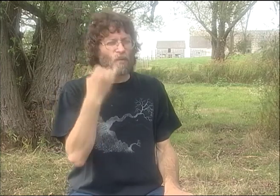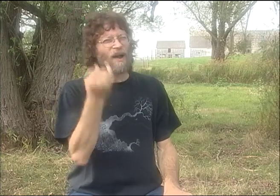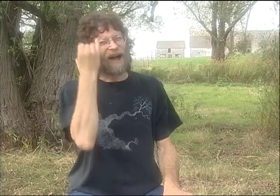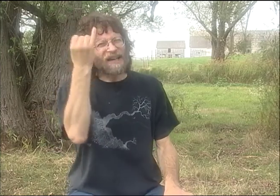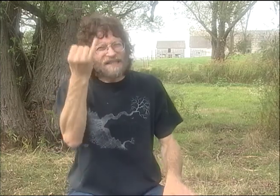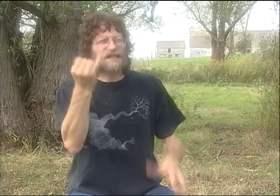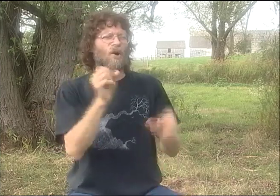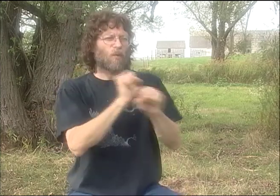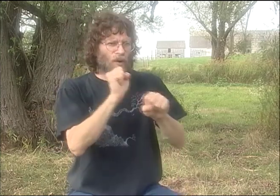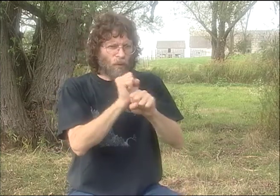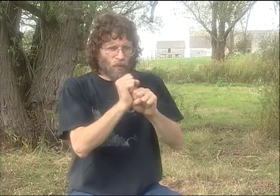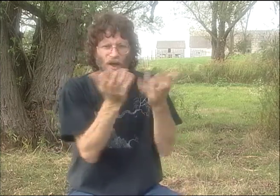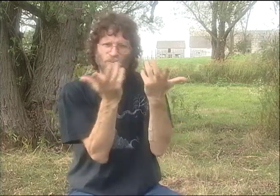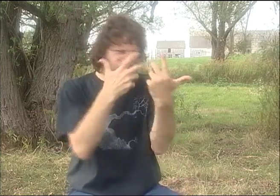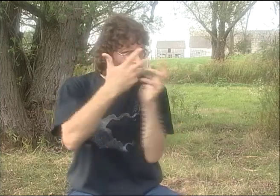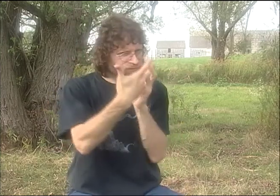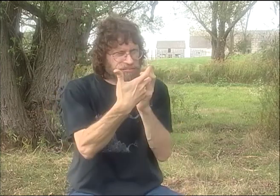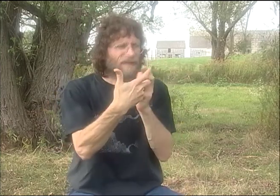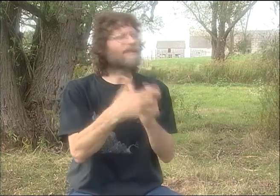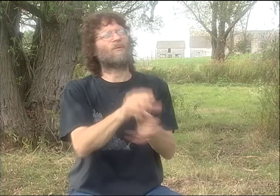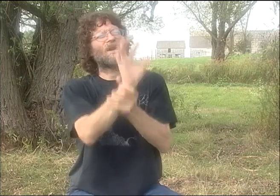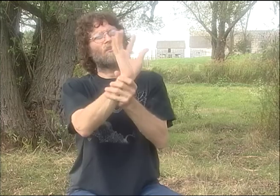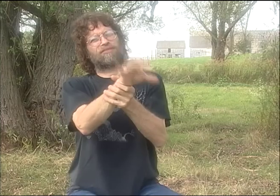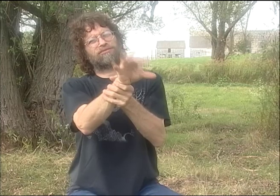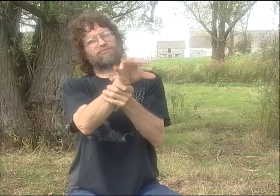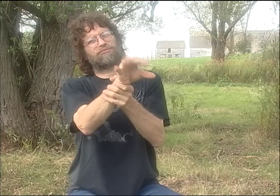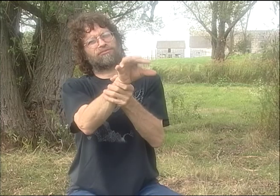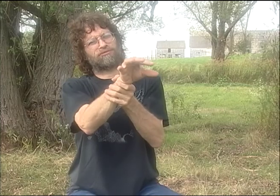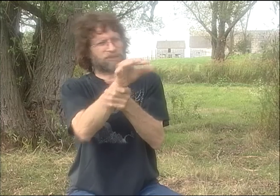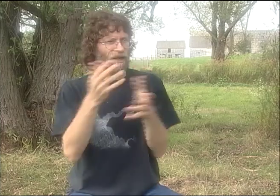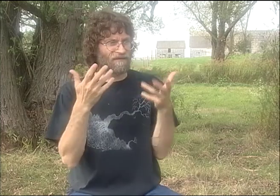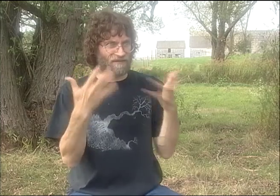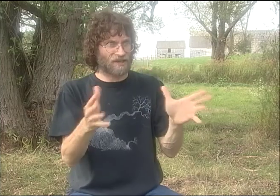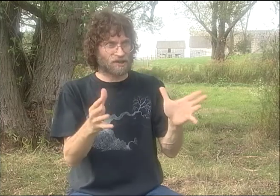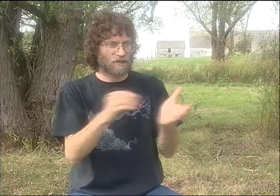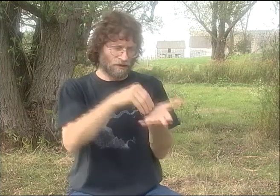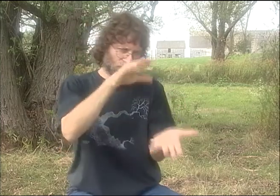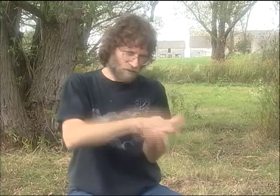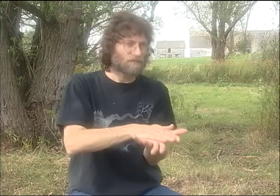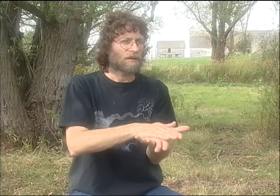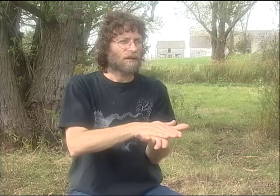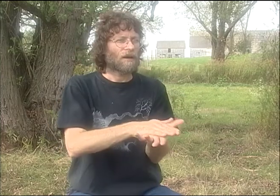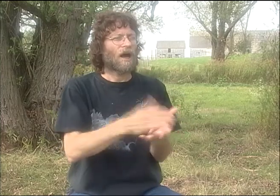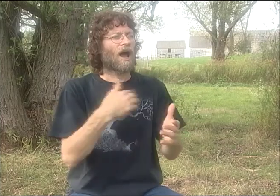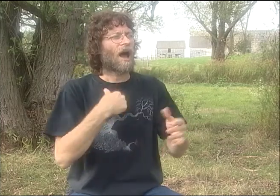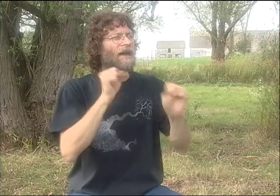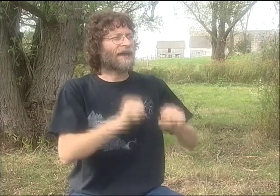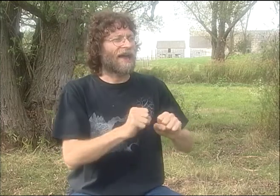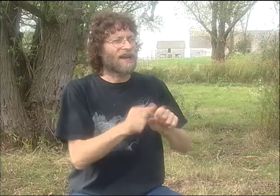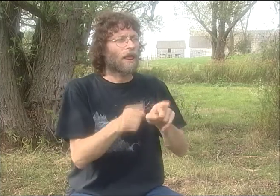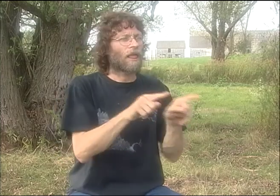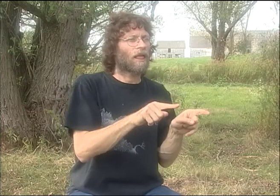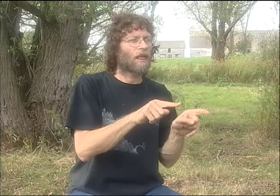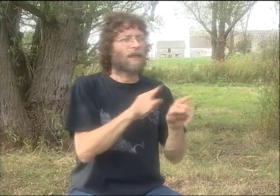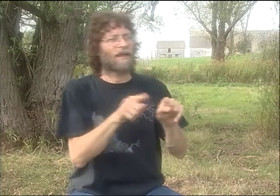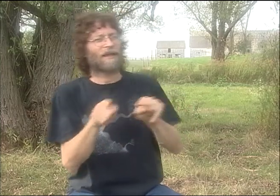SO NOW, CURRENTLY, I MEAN, WE HAVE VIDEO. WE HAVE WAYS TO DO IT. SO WE'LL WORK ON THE IDEAS,